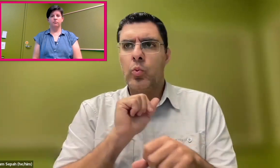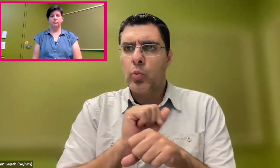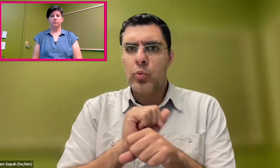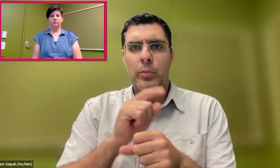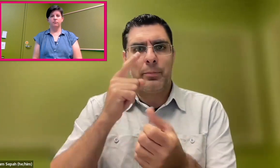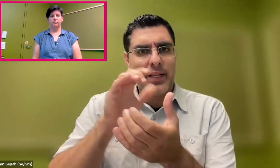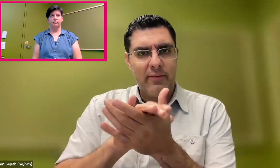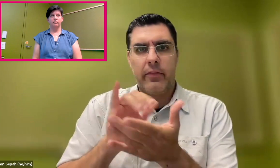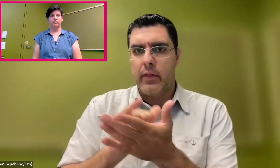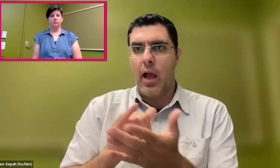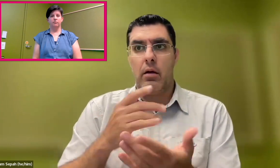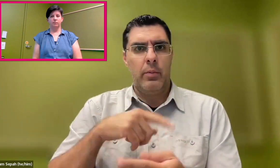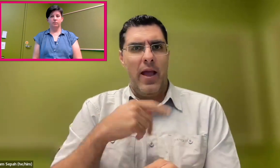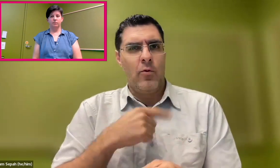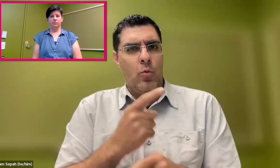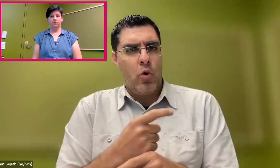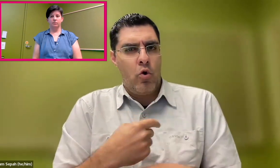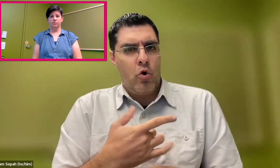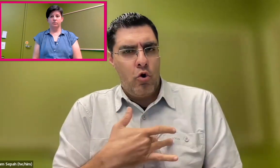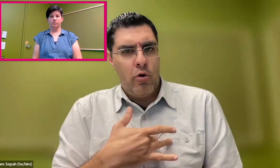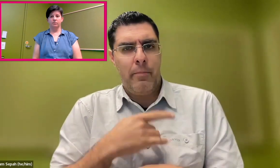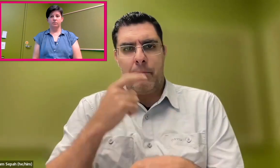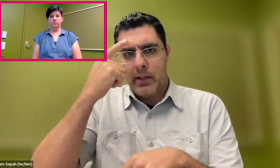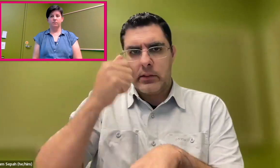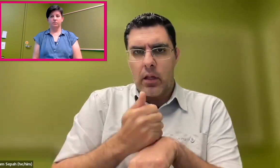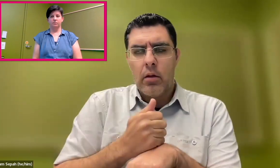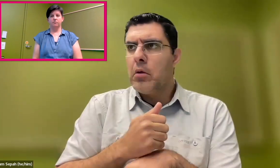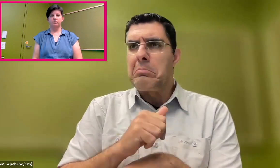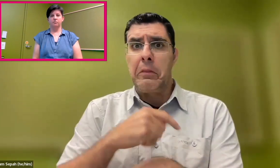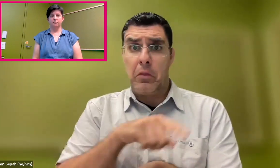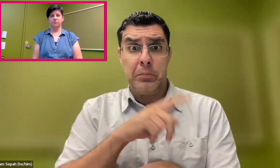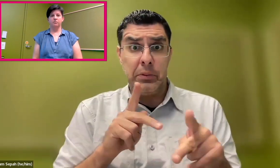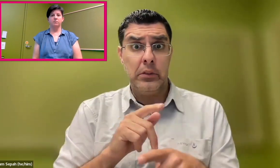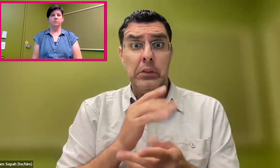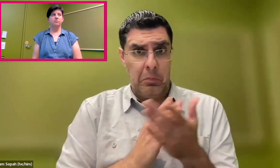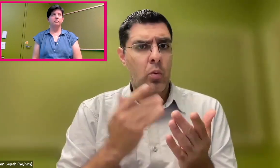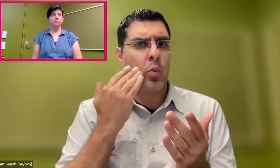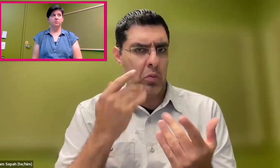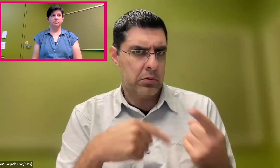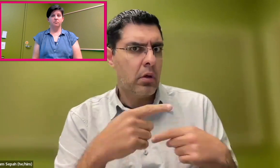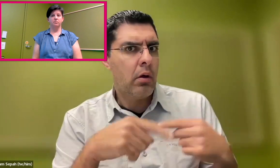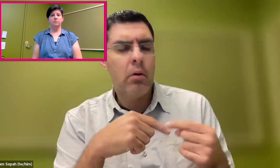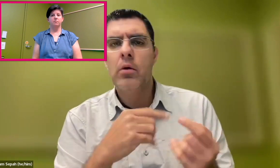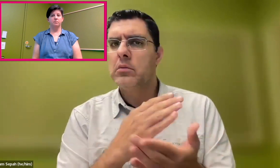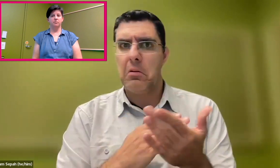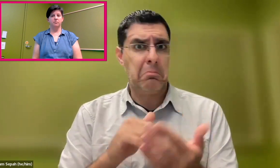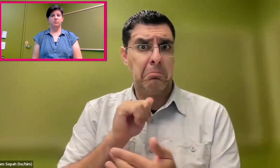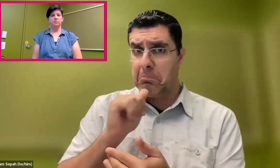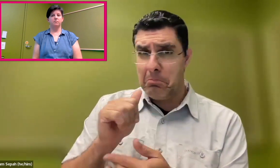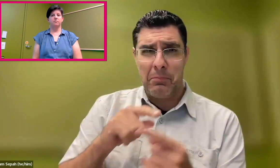And they really believe that you have the right-- I mean, they have the right heart--